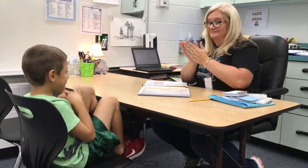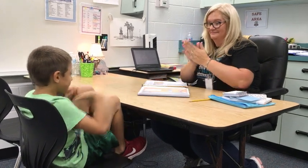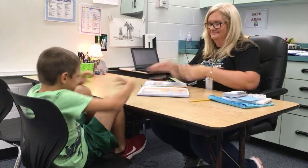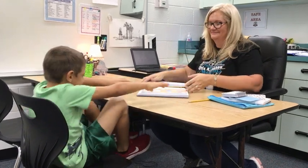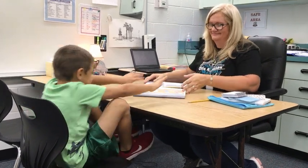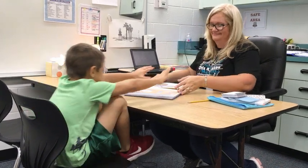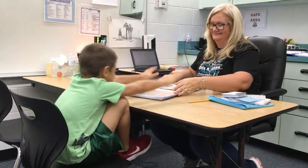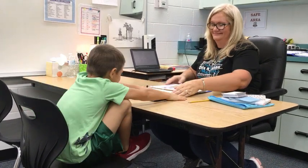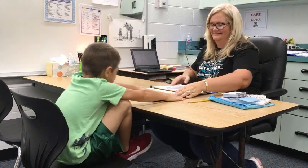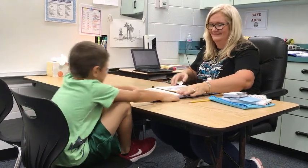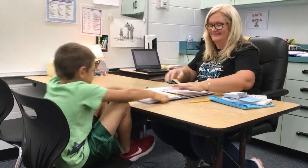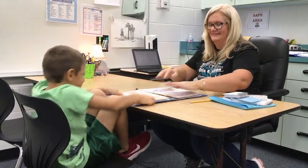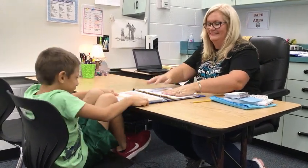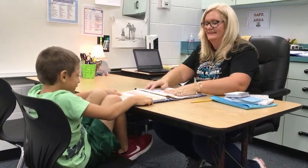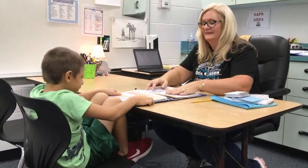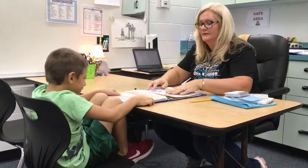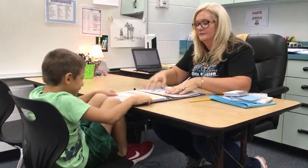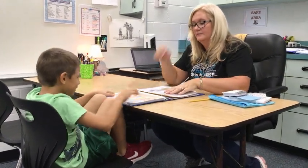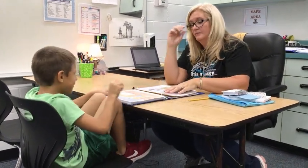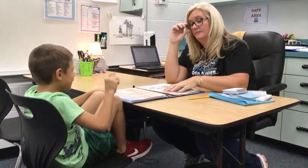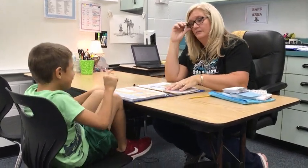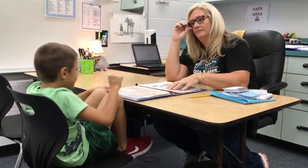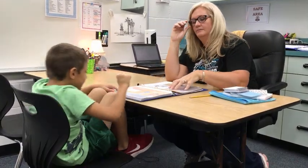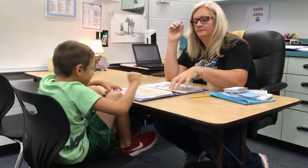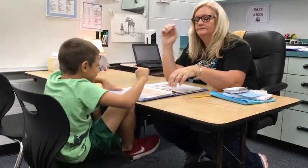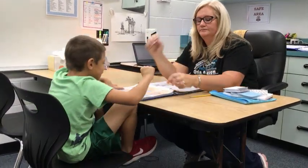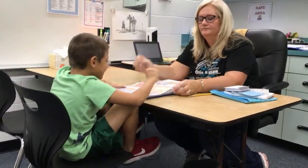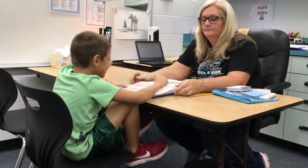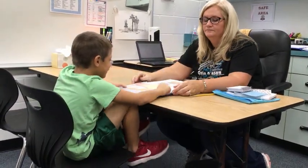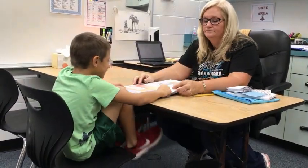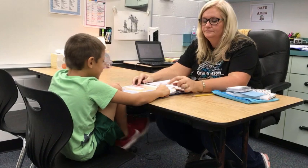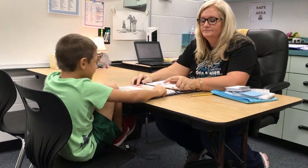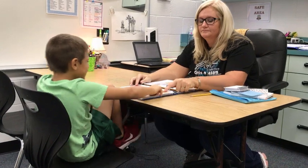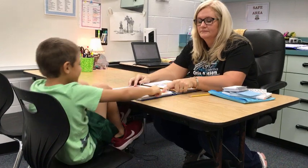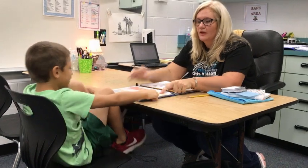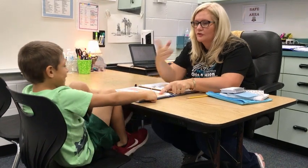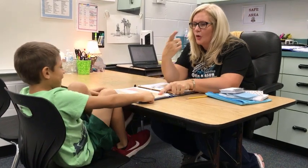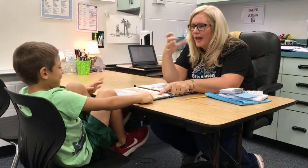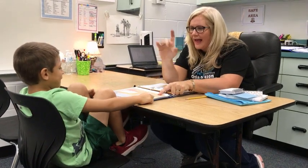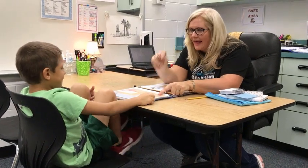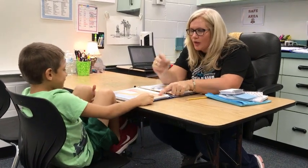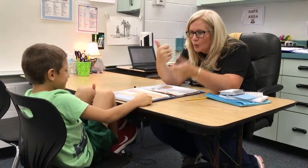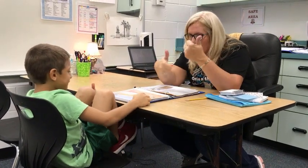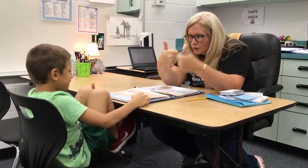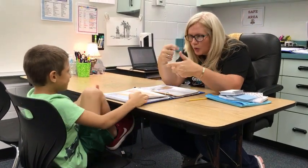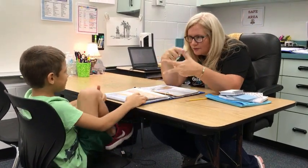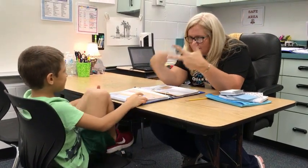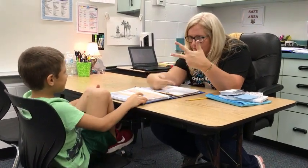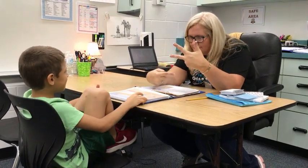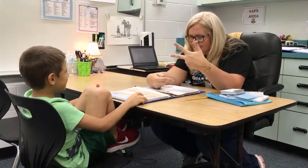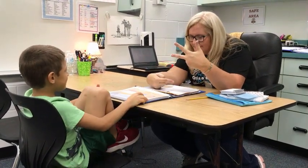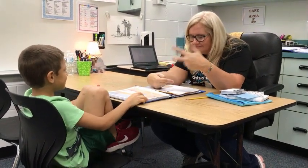You excited? [Student] Zots! [Teacher] Yep. So, "get" which of the three?